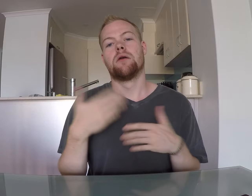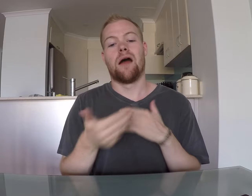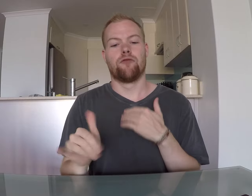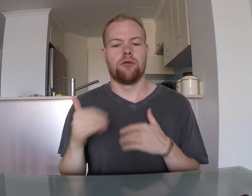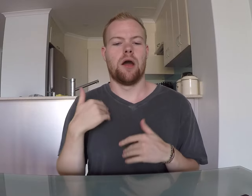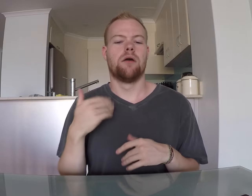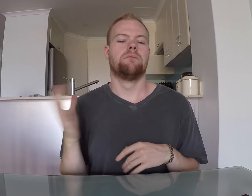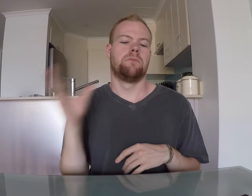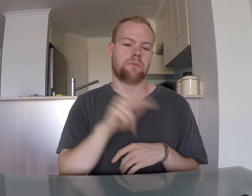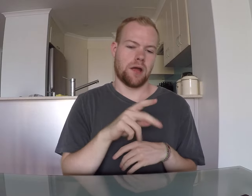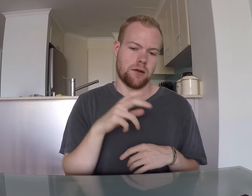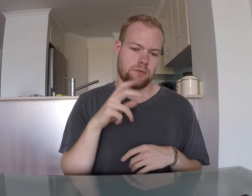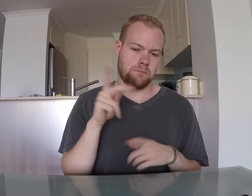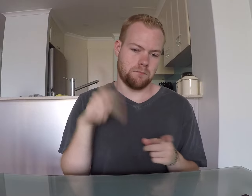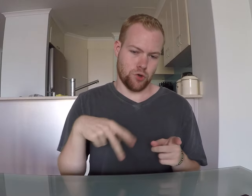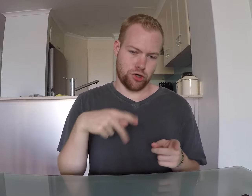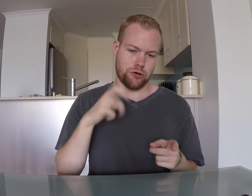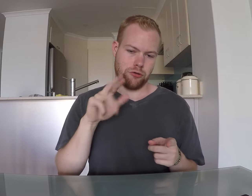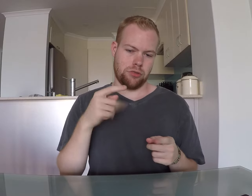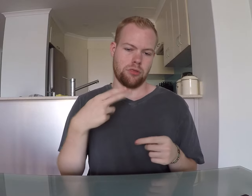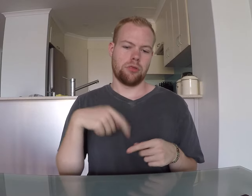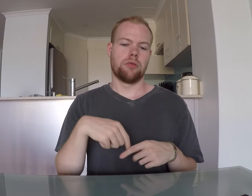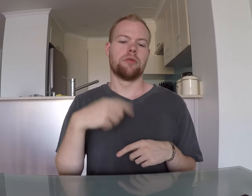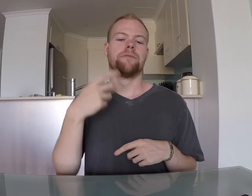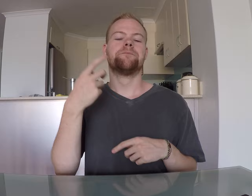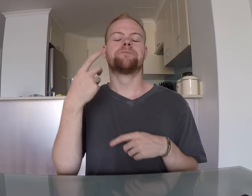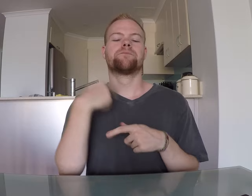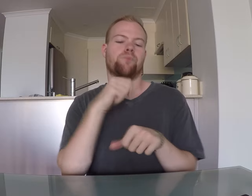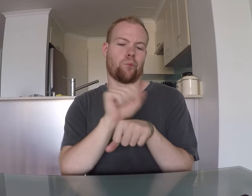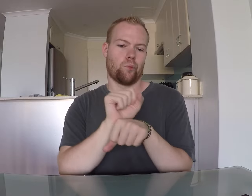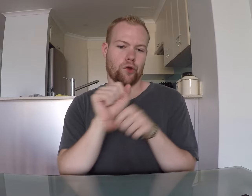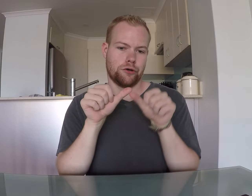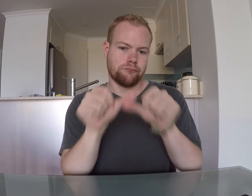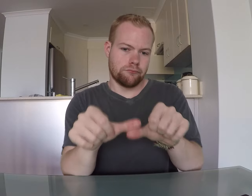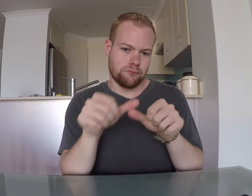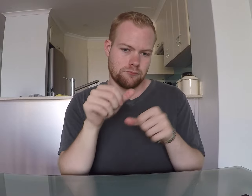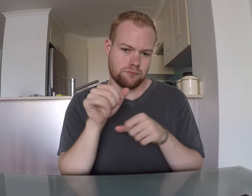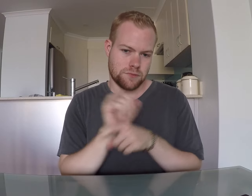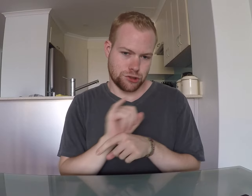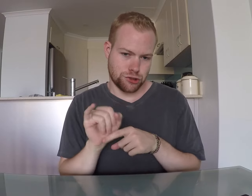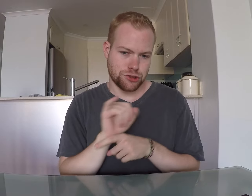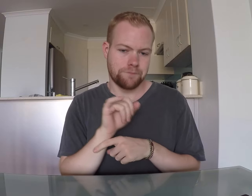After that, I'm coming back to Perth to continue my internship.